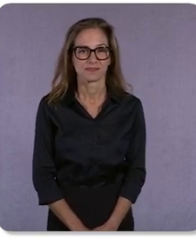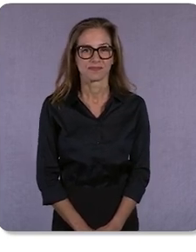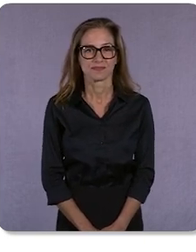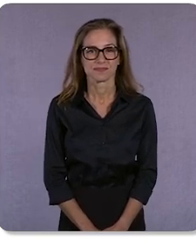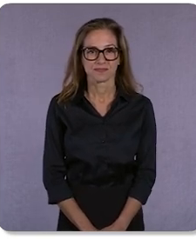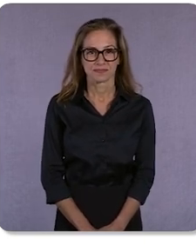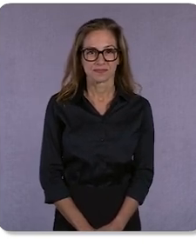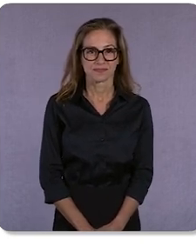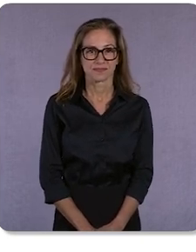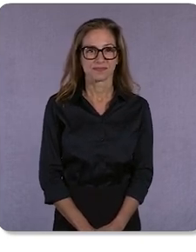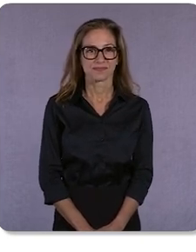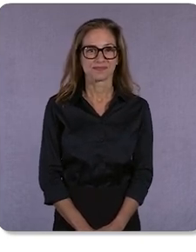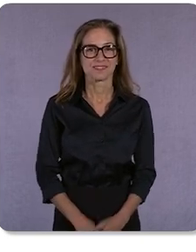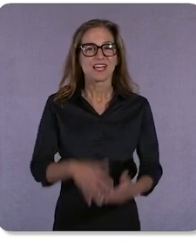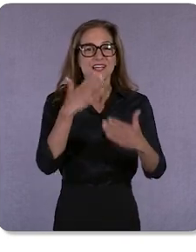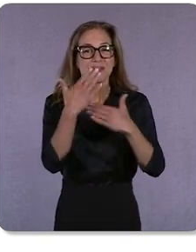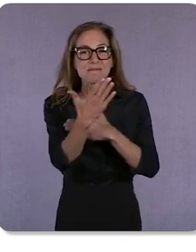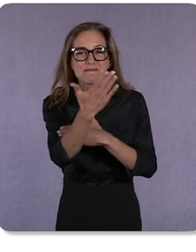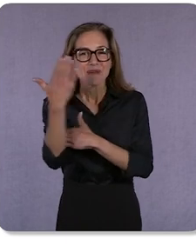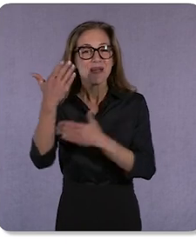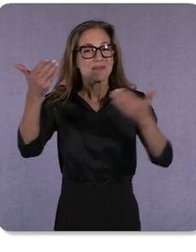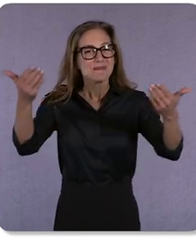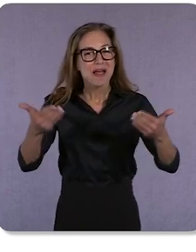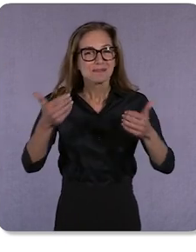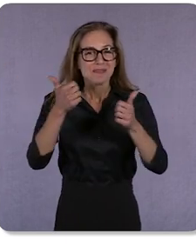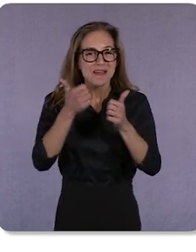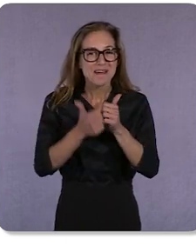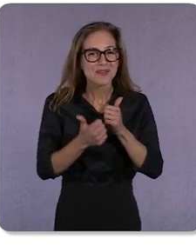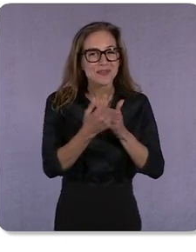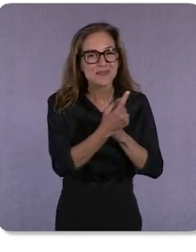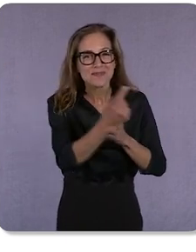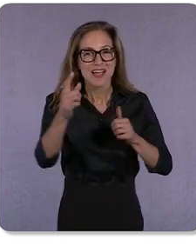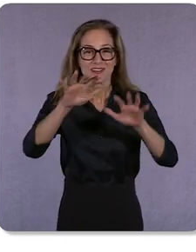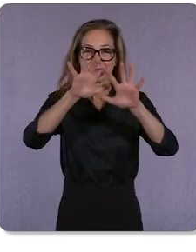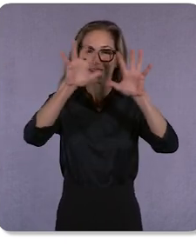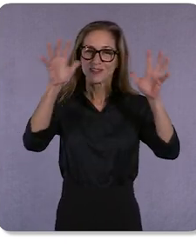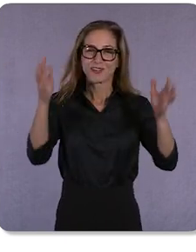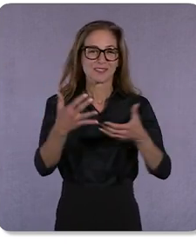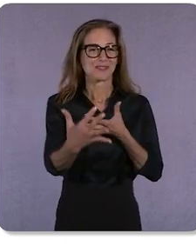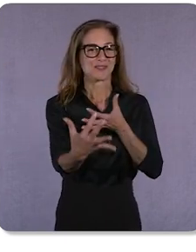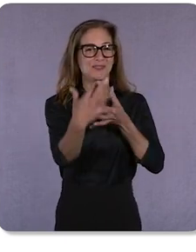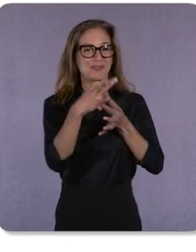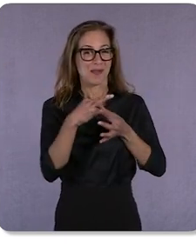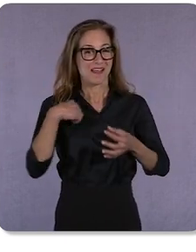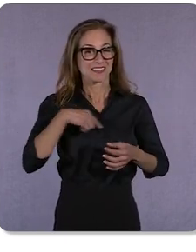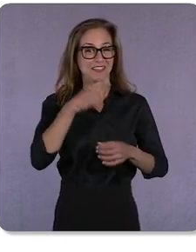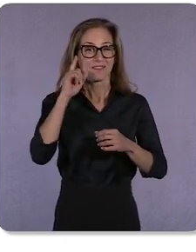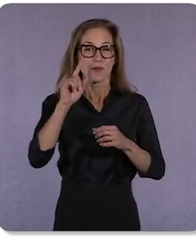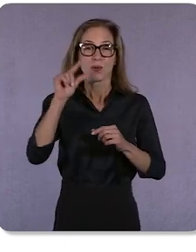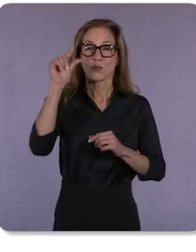Jerry Dischler Good morning everyone. And welcome to everyone around the world joining us for Google Marketing Live.